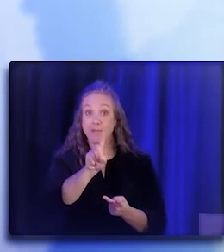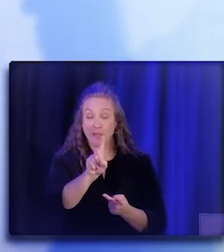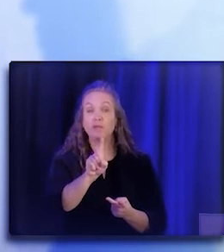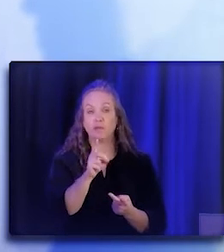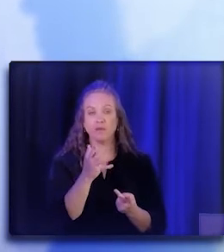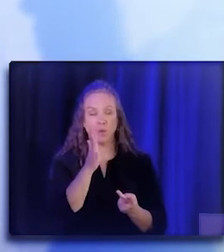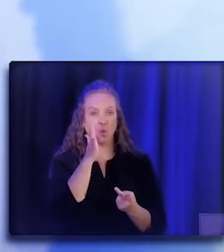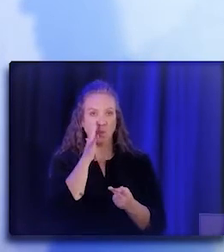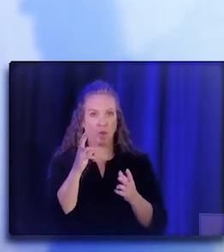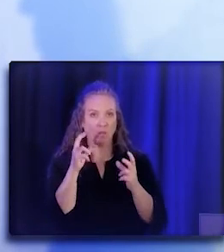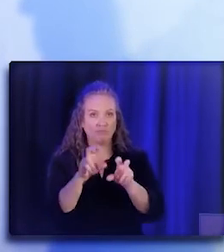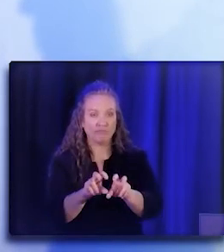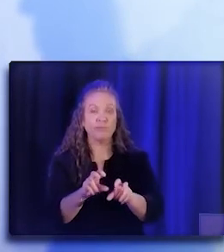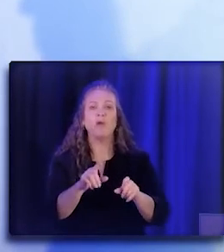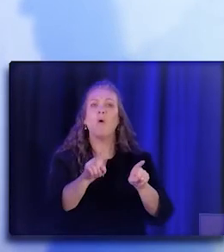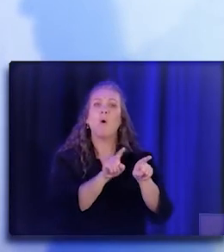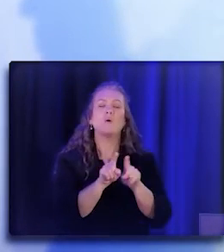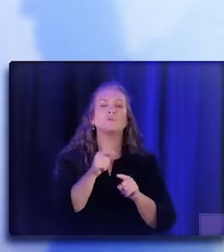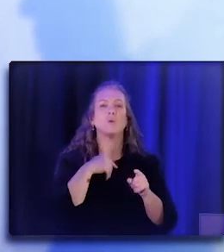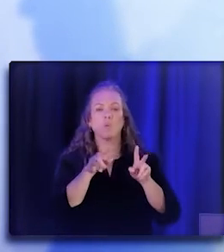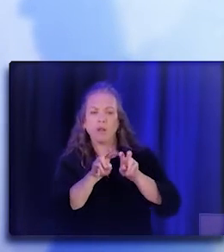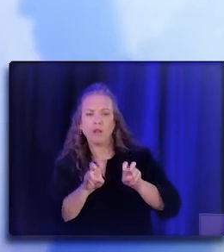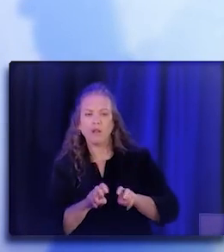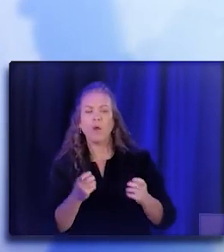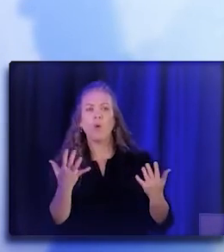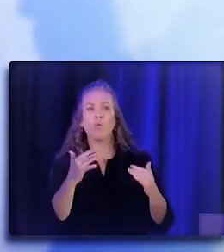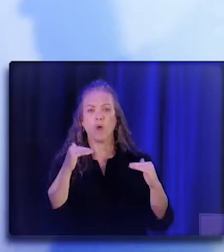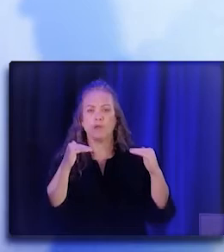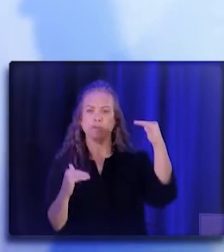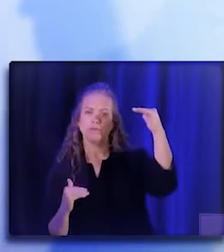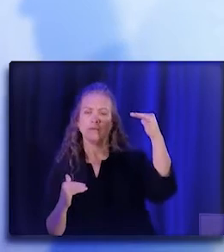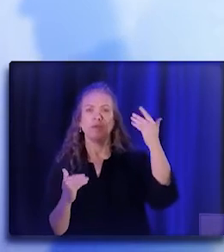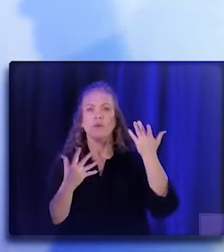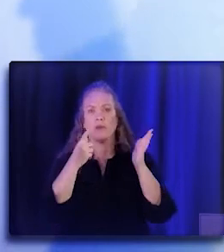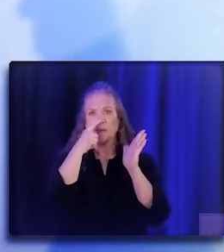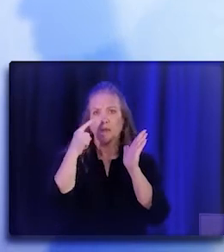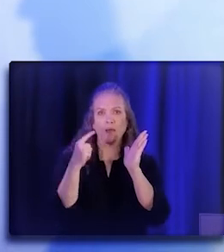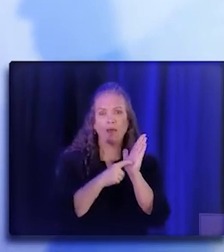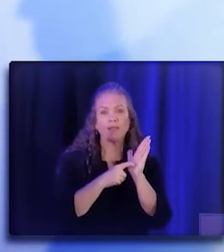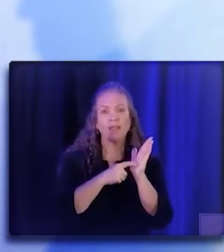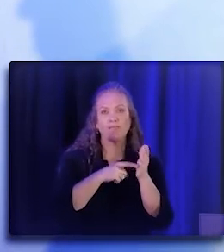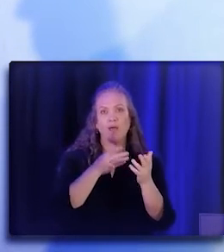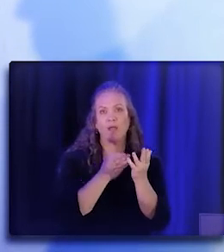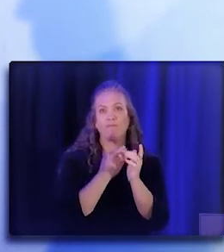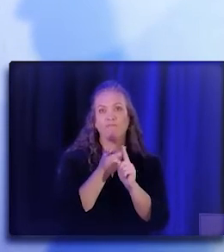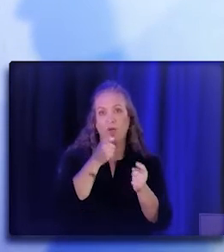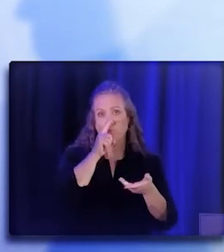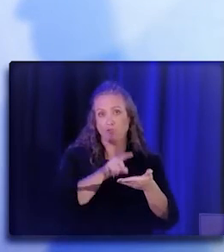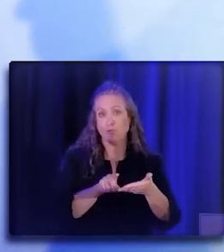at the disparities that have been identified through the research and that other partners are identifying